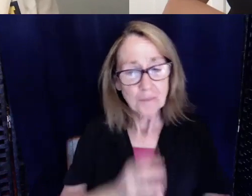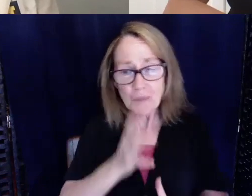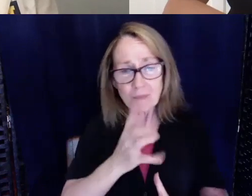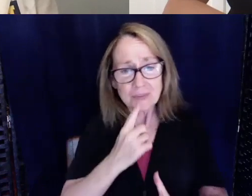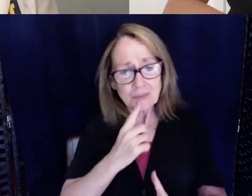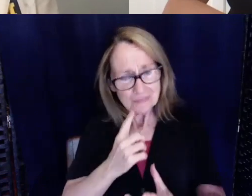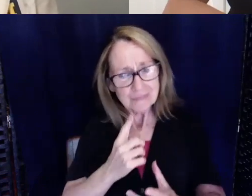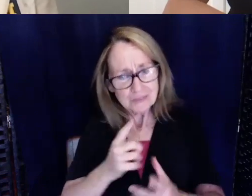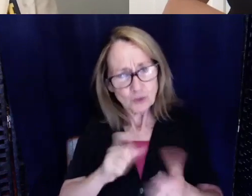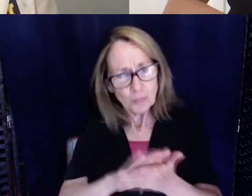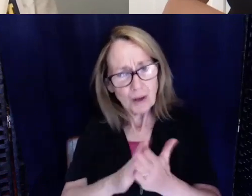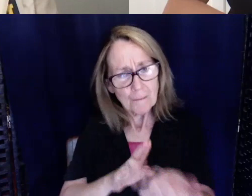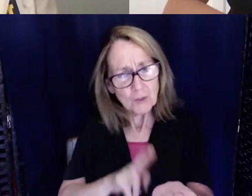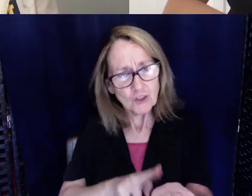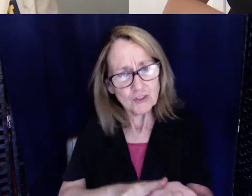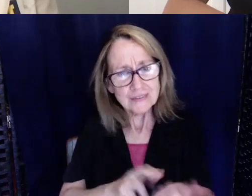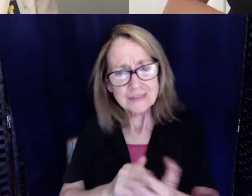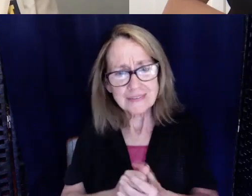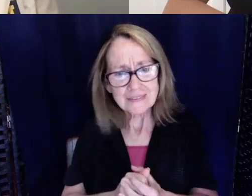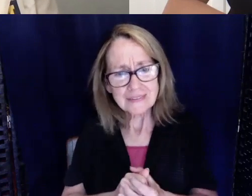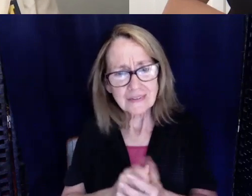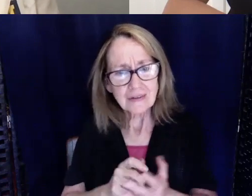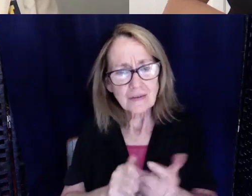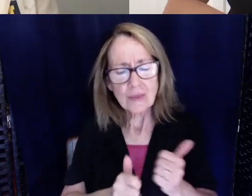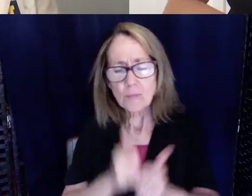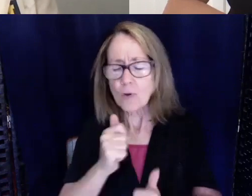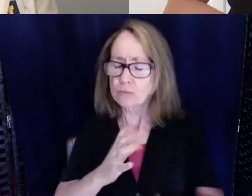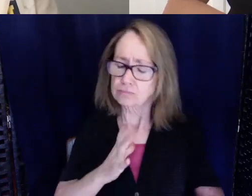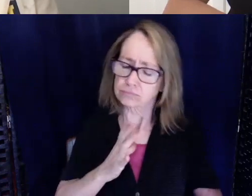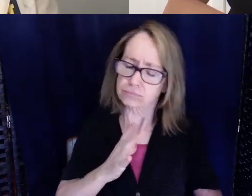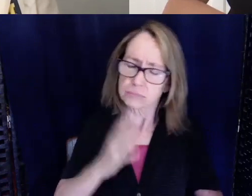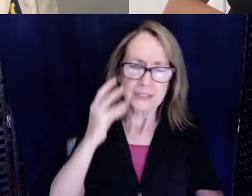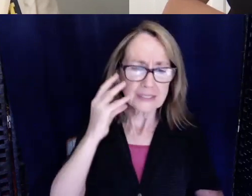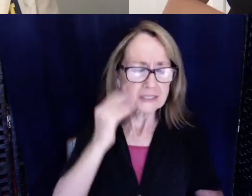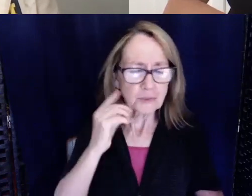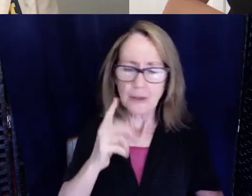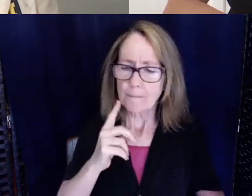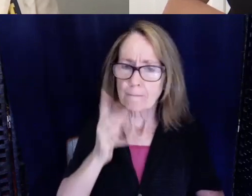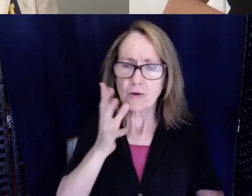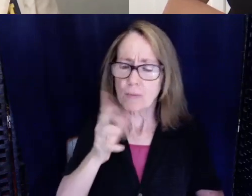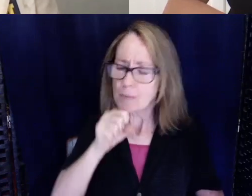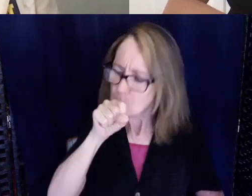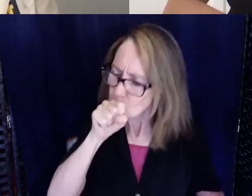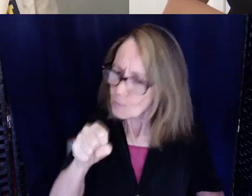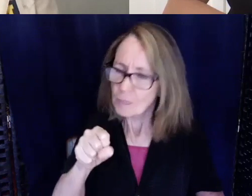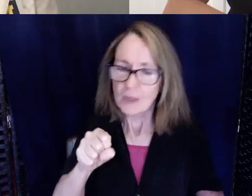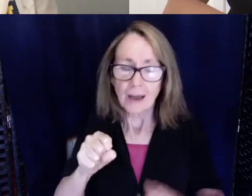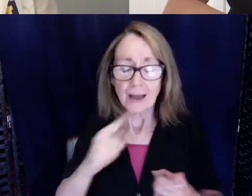into nursing. That it was her most rewarding experience. She loved it. It was fun and I should try it. So I did